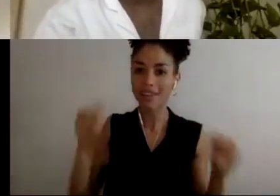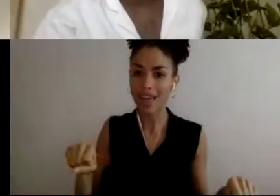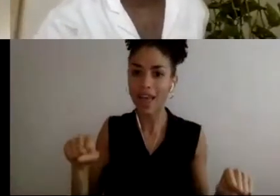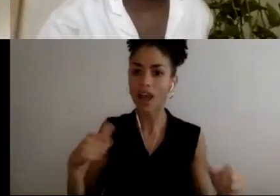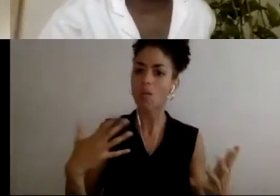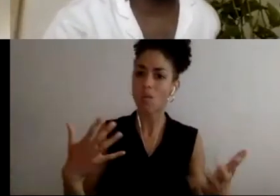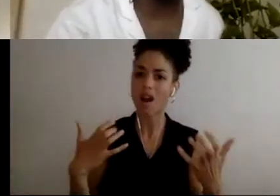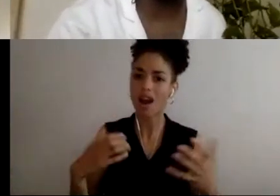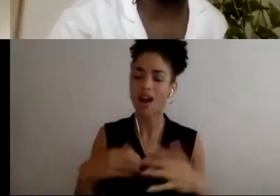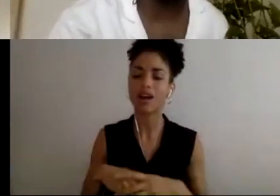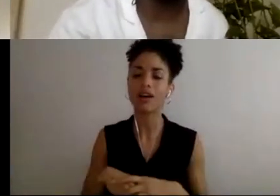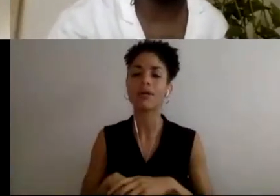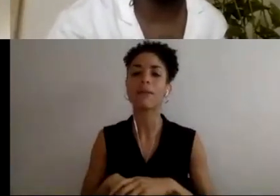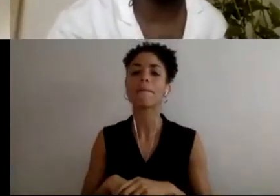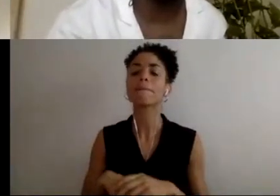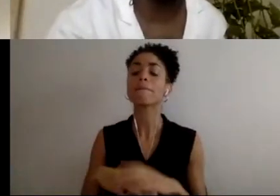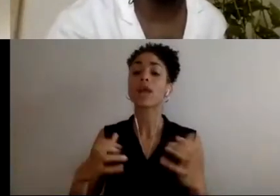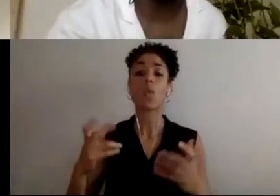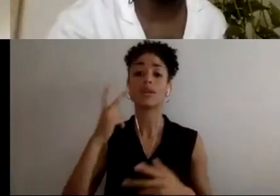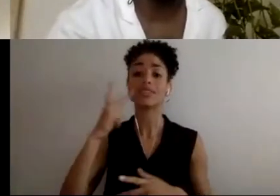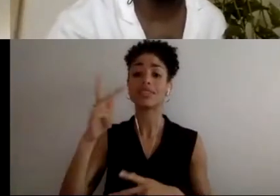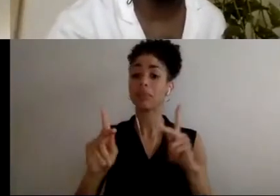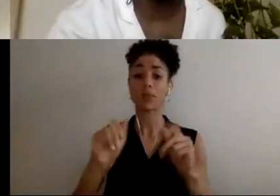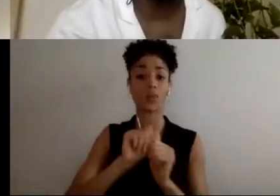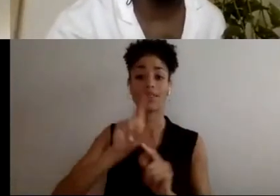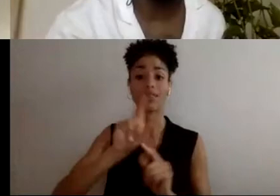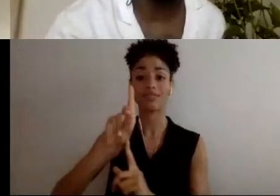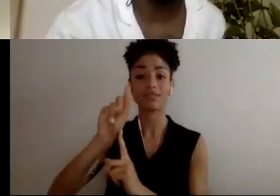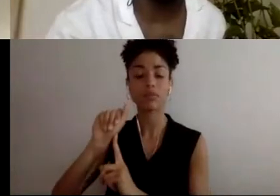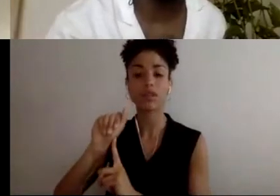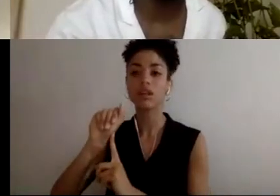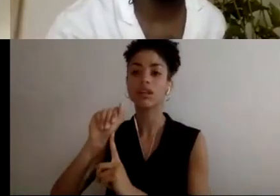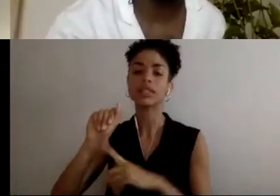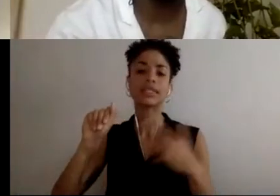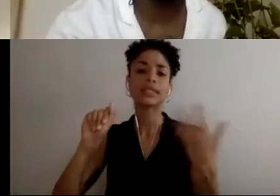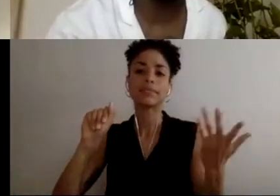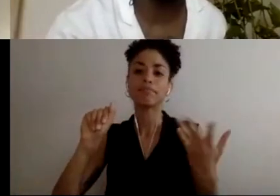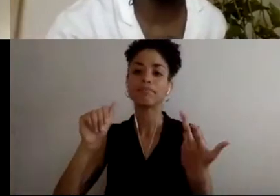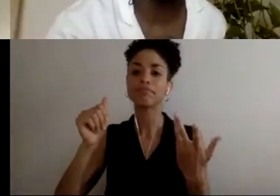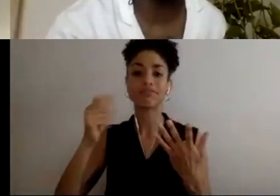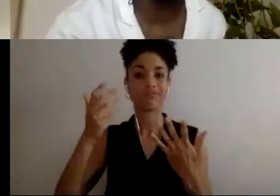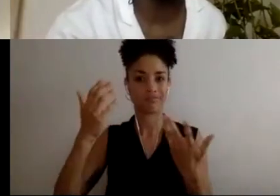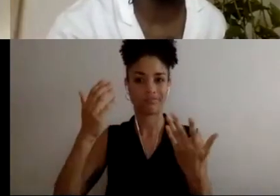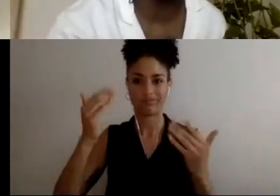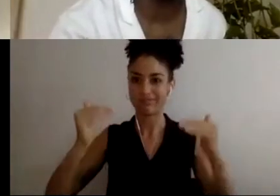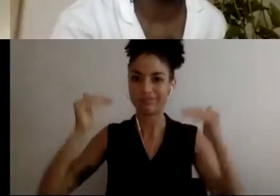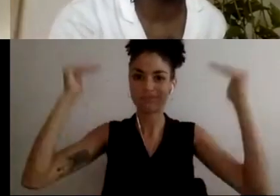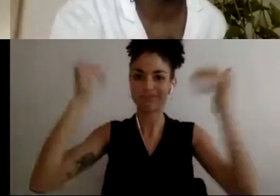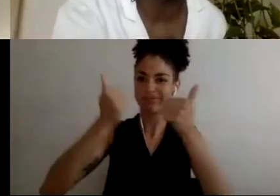people with disabilities in high ranks at companies. it's not just arts;